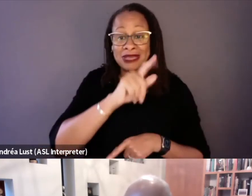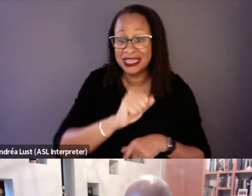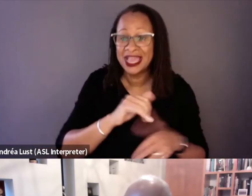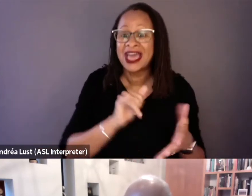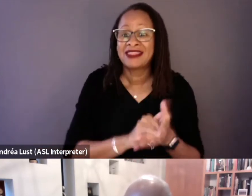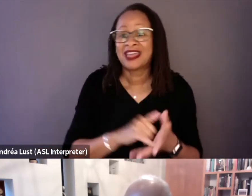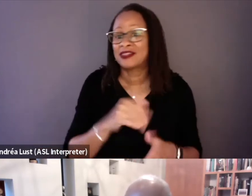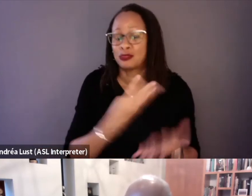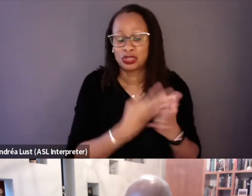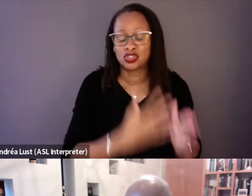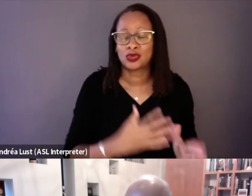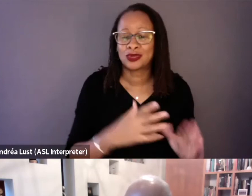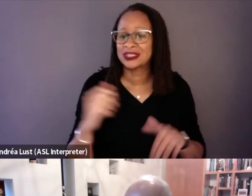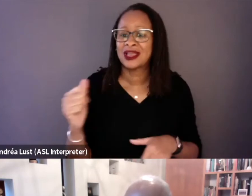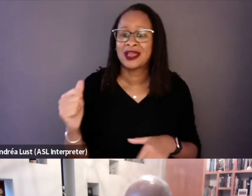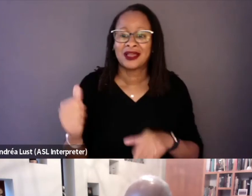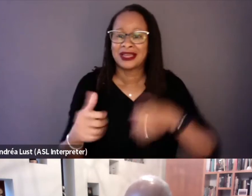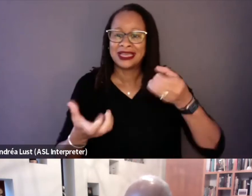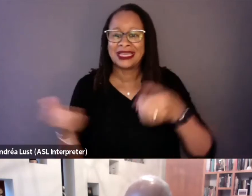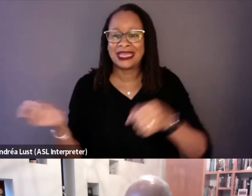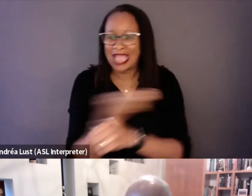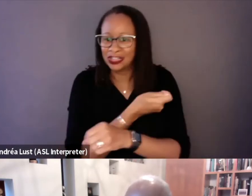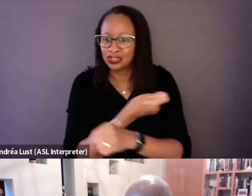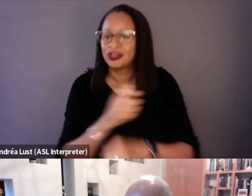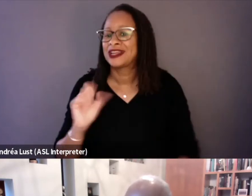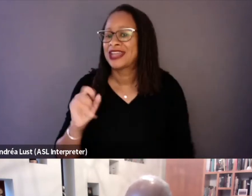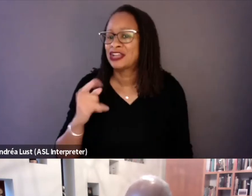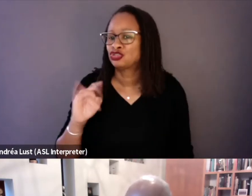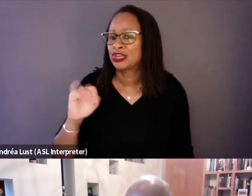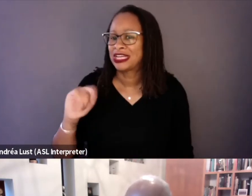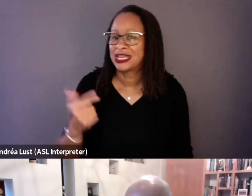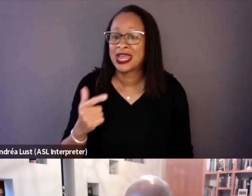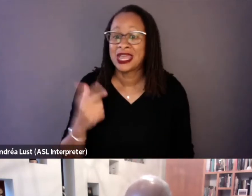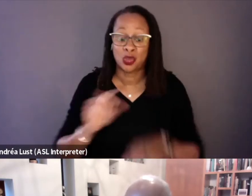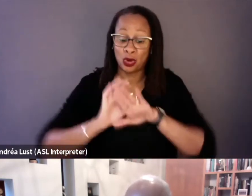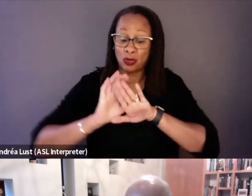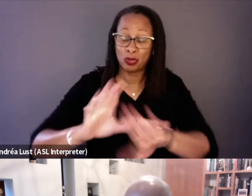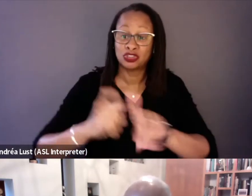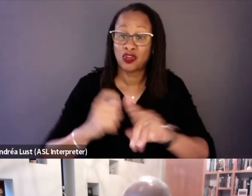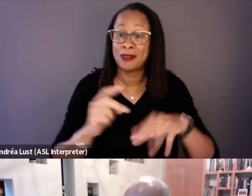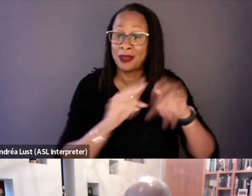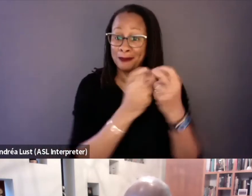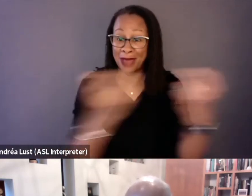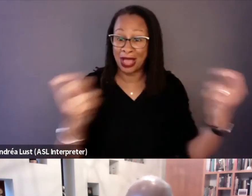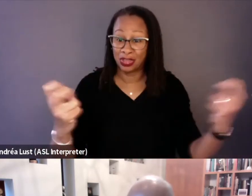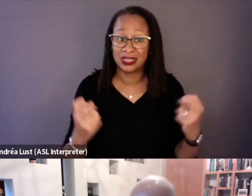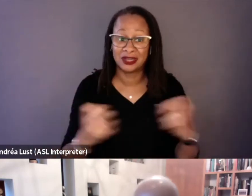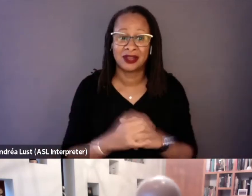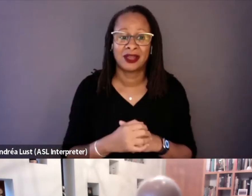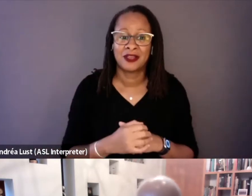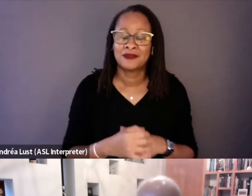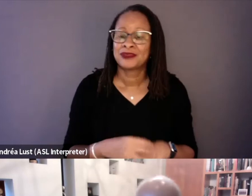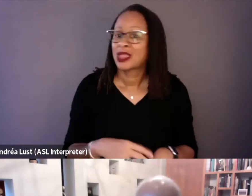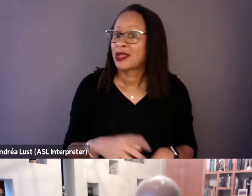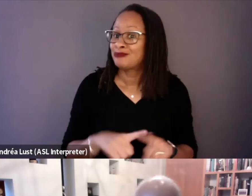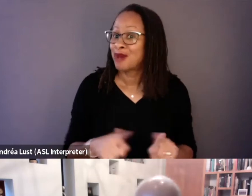that someone had been pushed from a balcony, when in fact, we know that the prisoners made sure the hostages were fed,